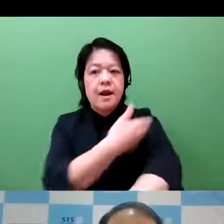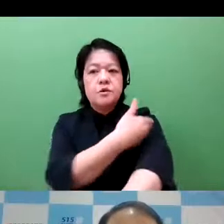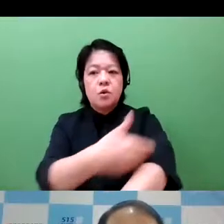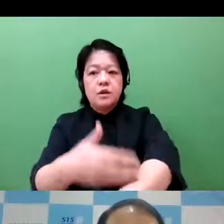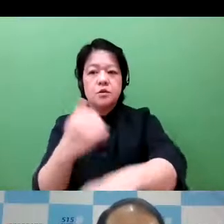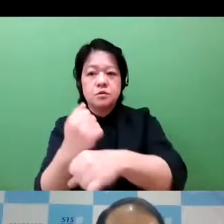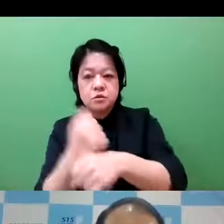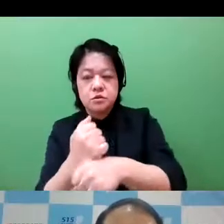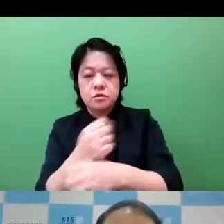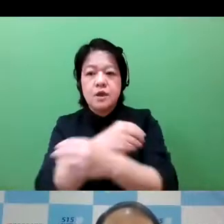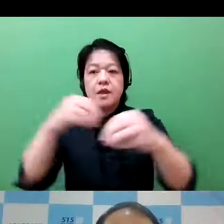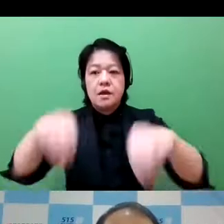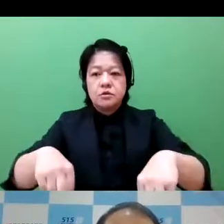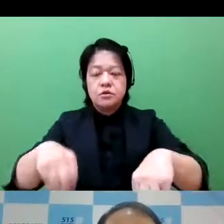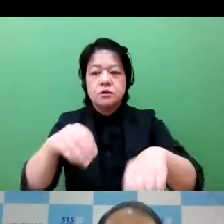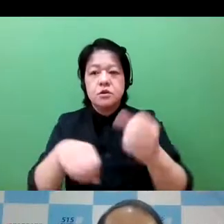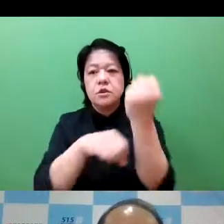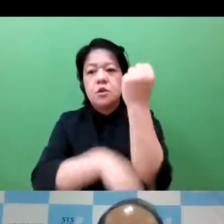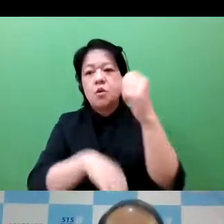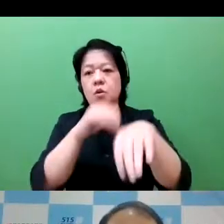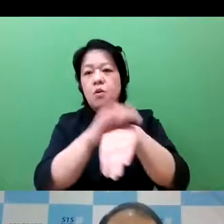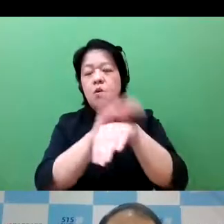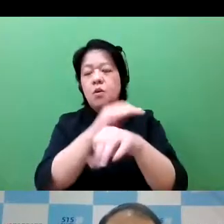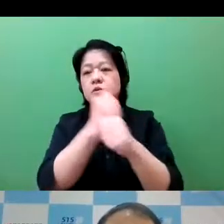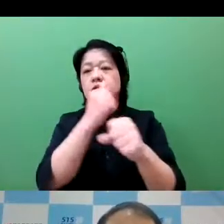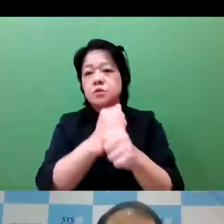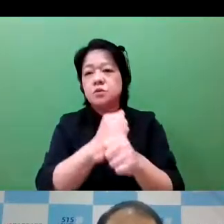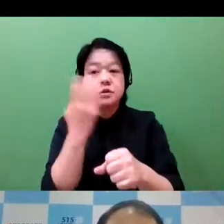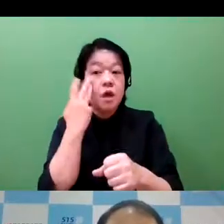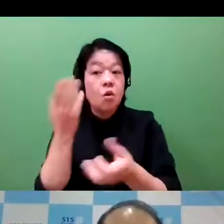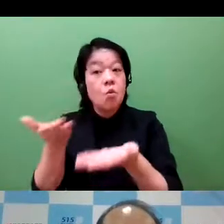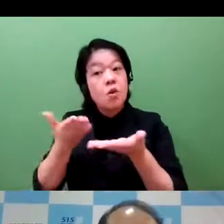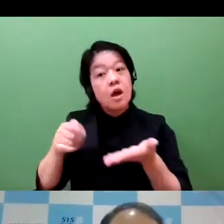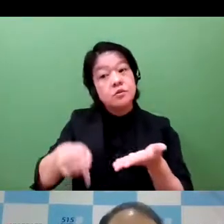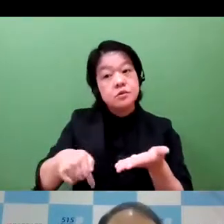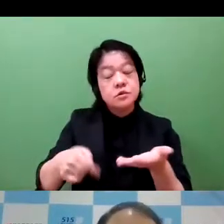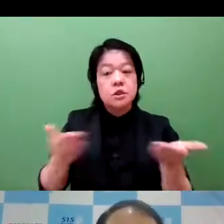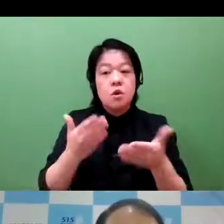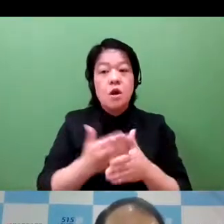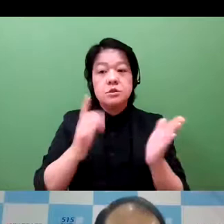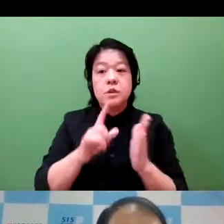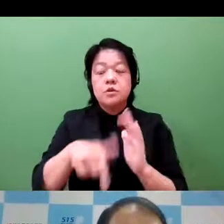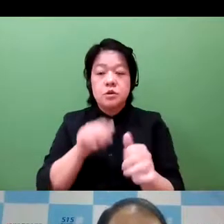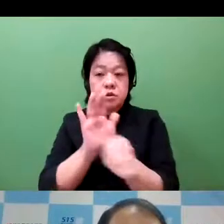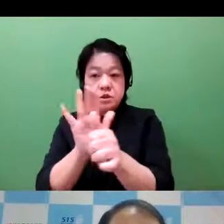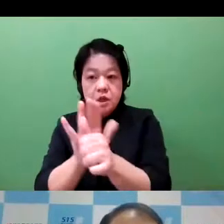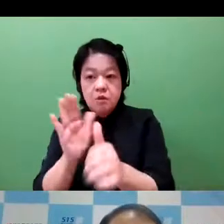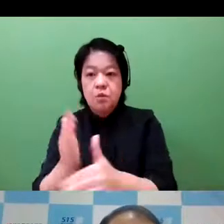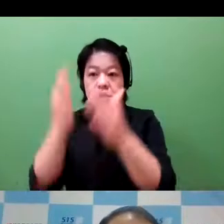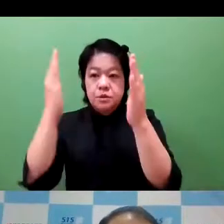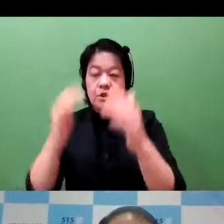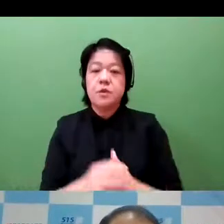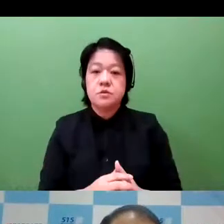exploited by larger partners. And therefore, it is important to provide help to the startup